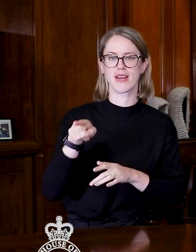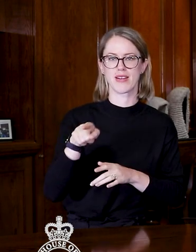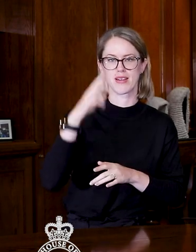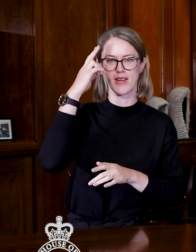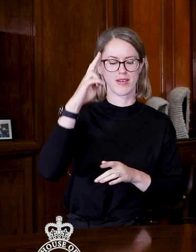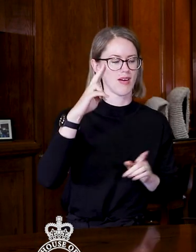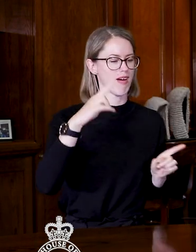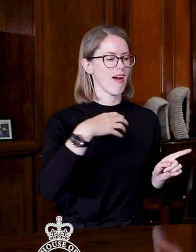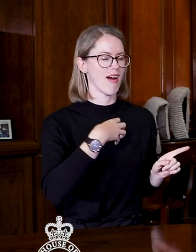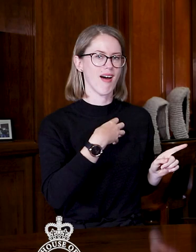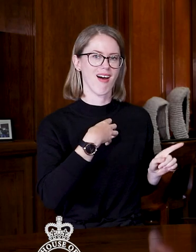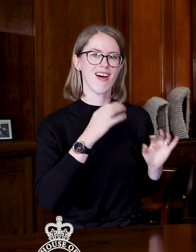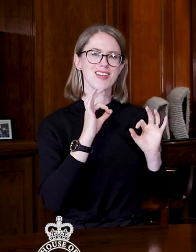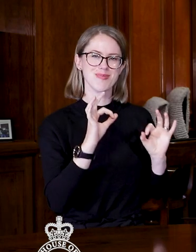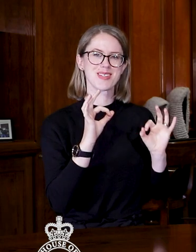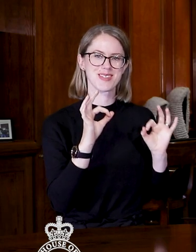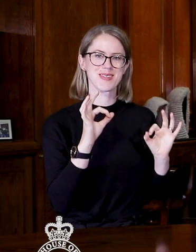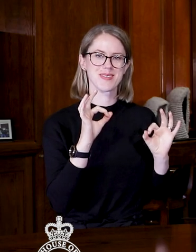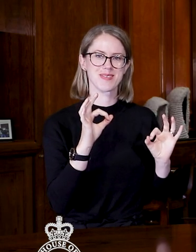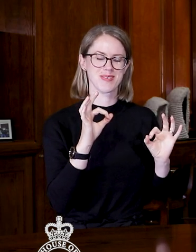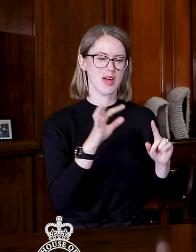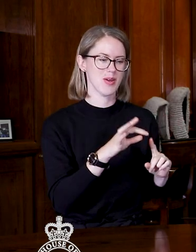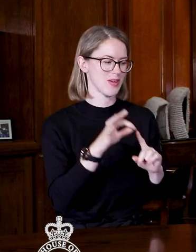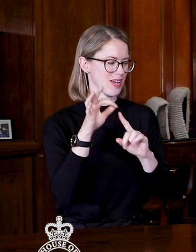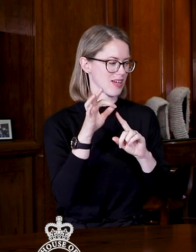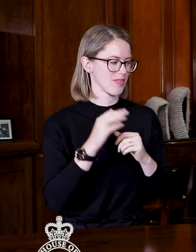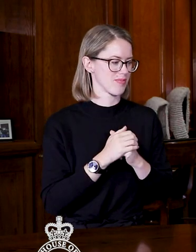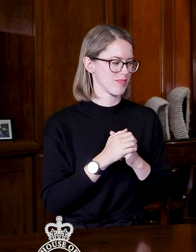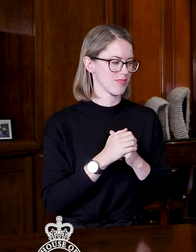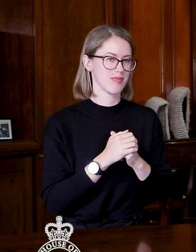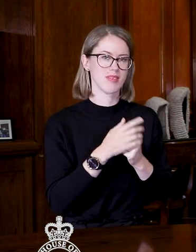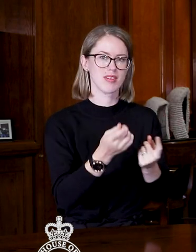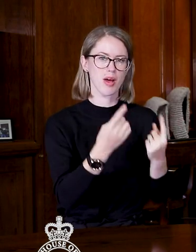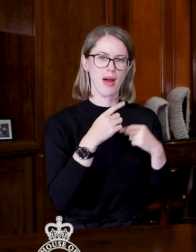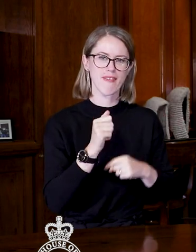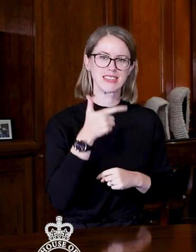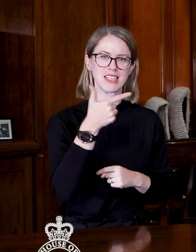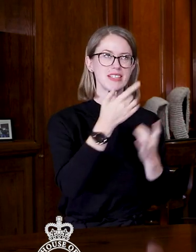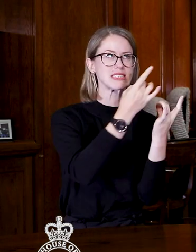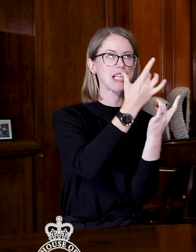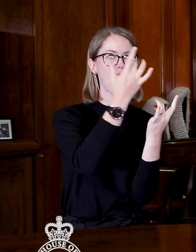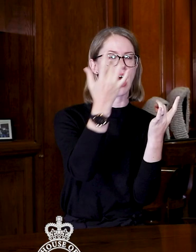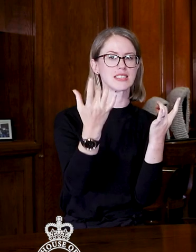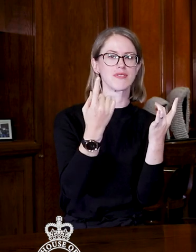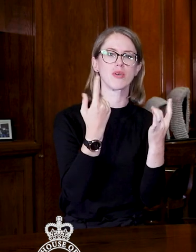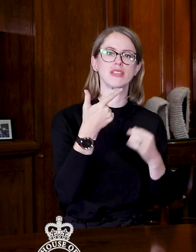It's very special and unique, it's got, I'm told it's got seven stars for the different districts